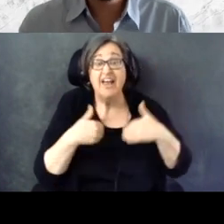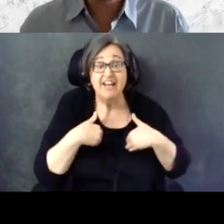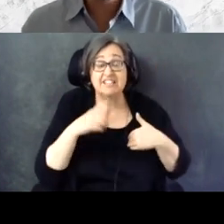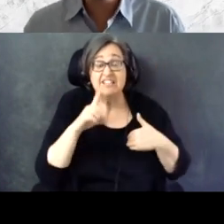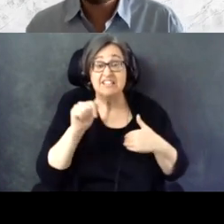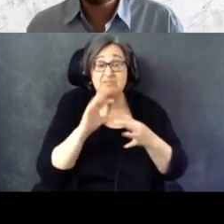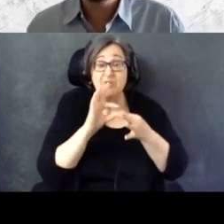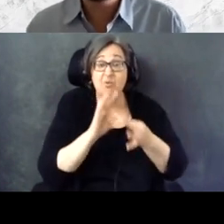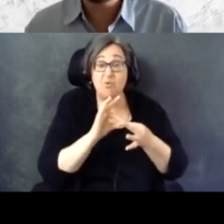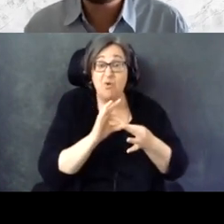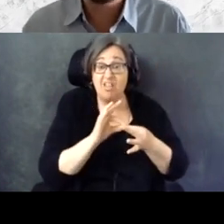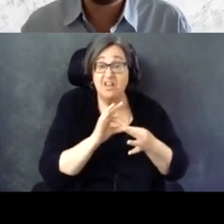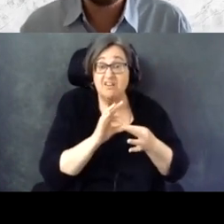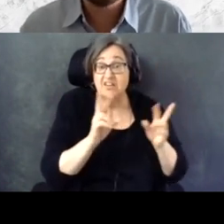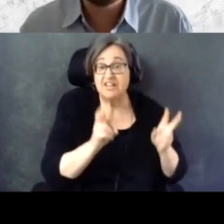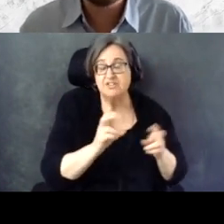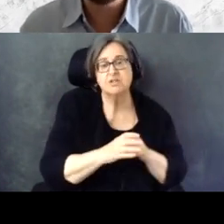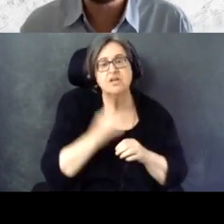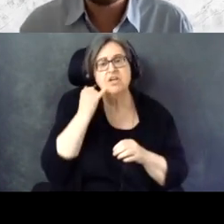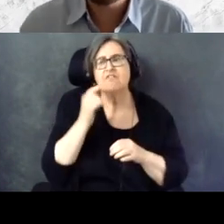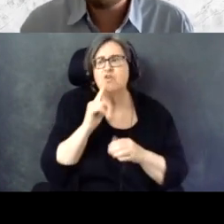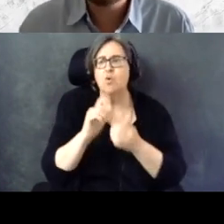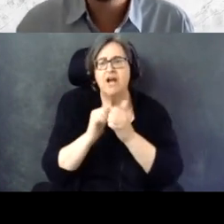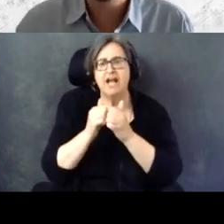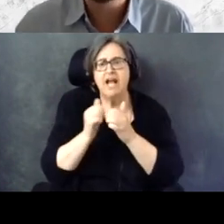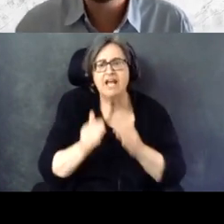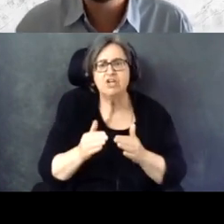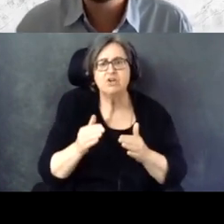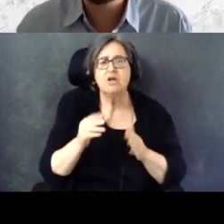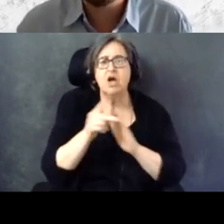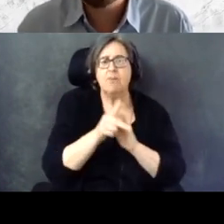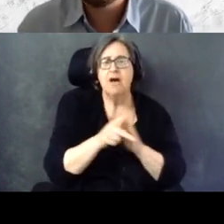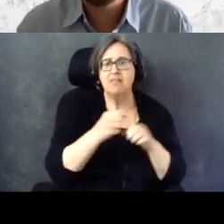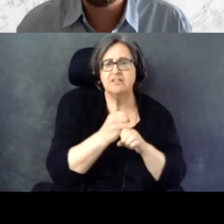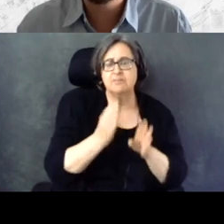So if you're a candidate or a policymaker, I can't encourage you enough to connect with